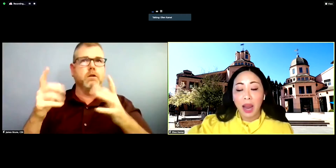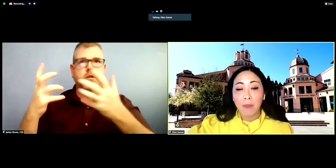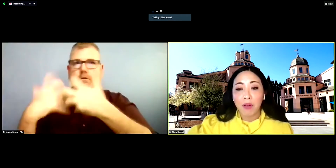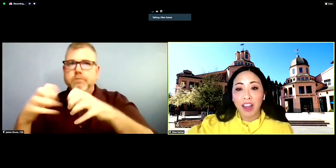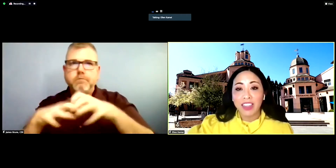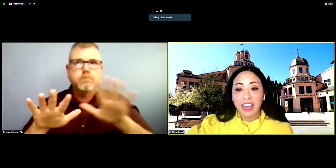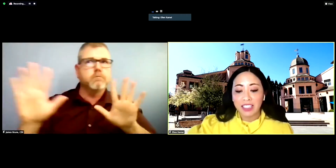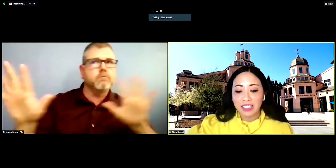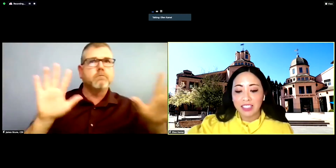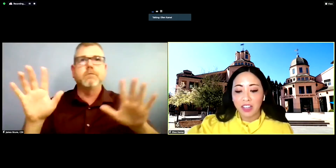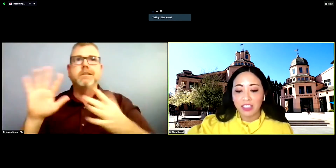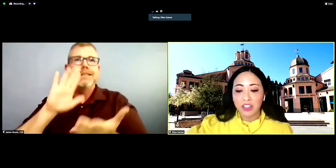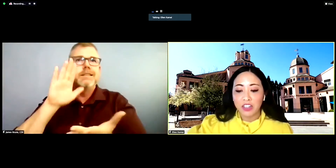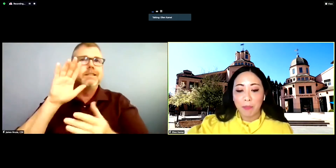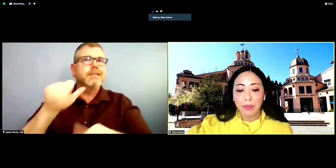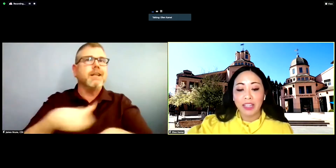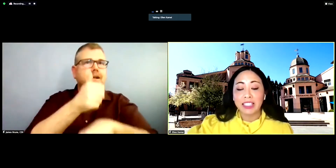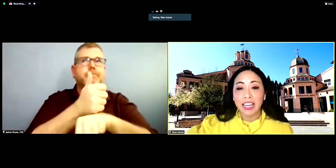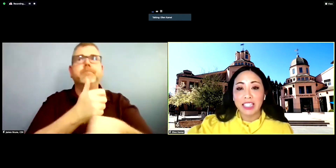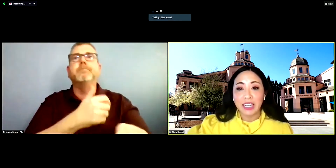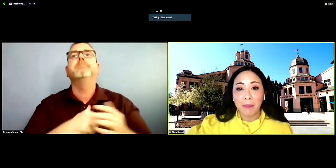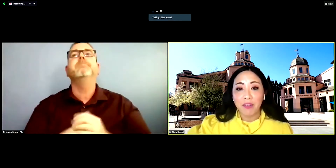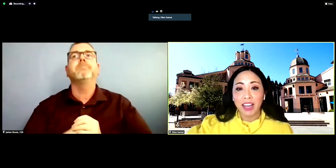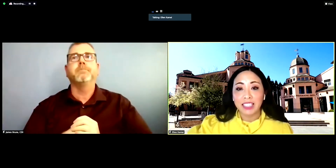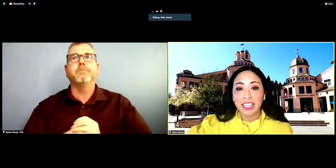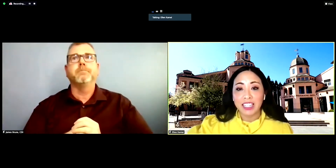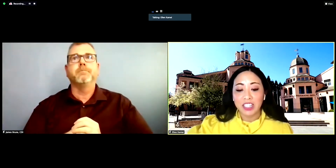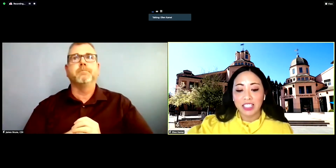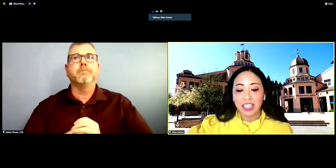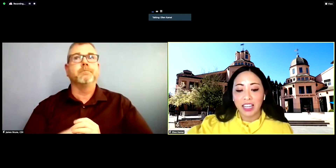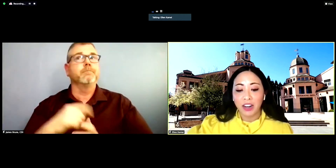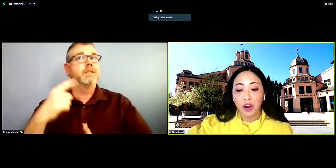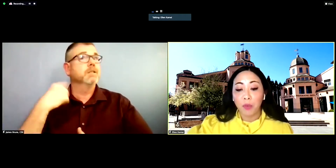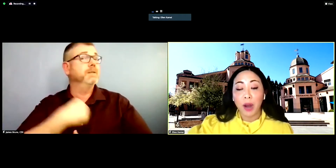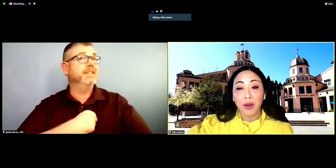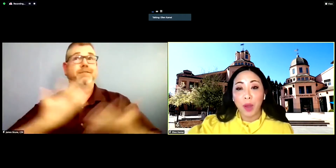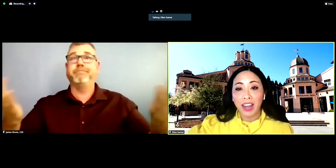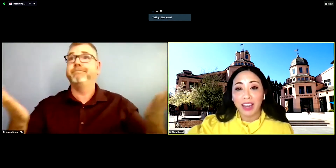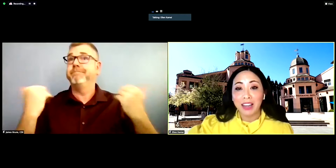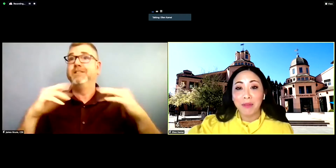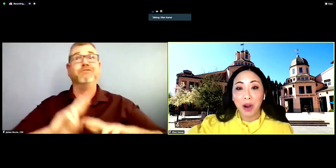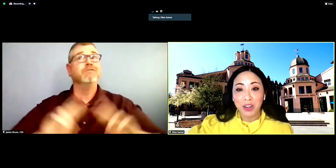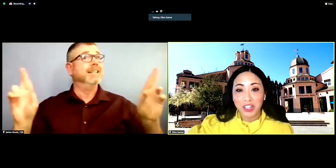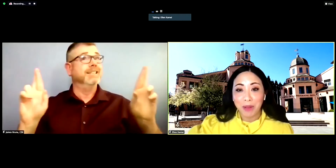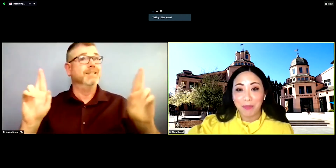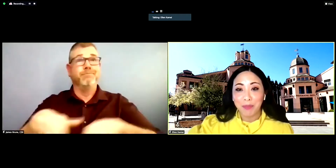and provide the necessary leadership in standing up a vaccination site right away in partnership